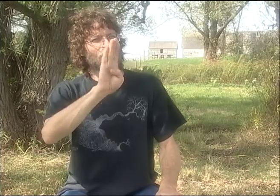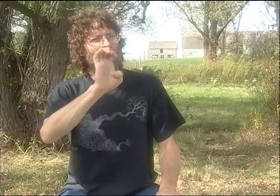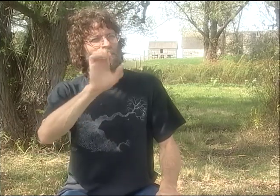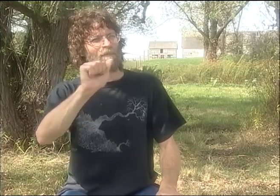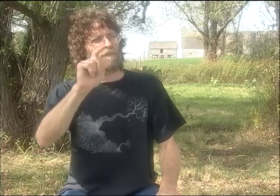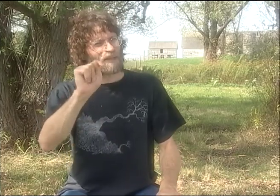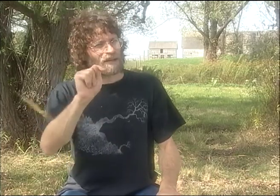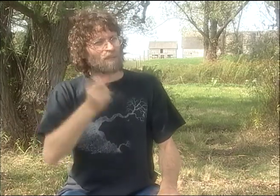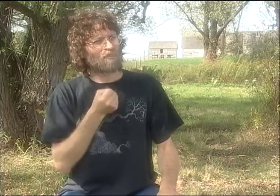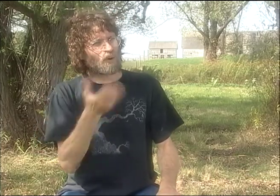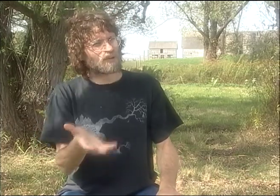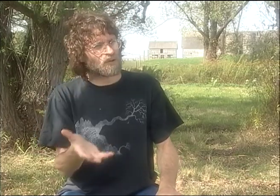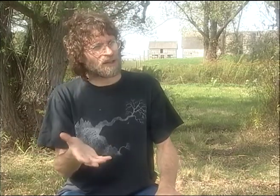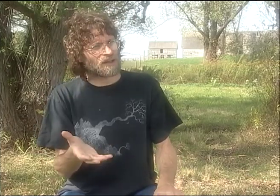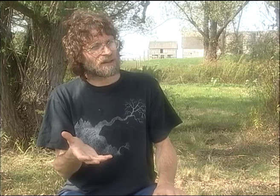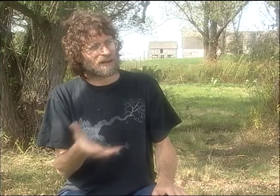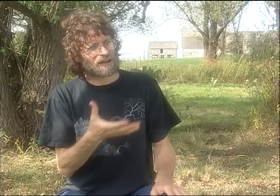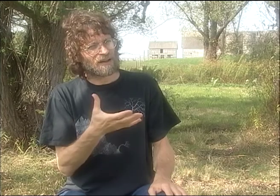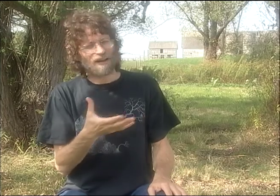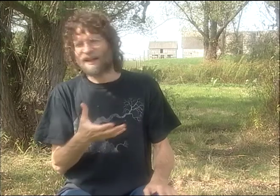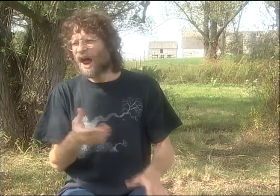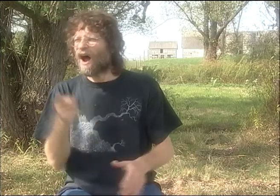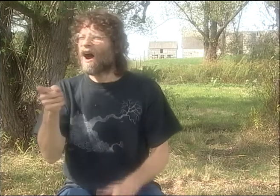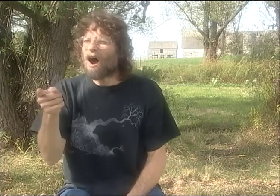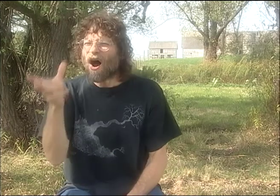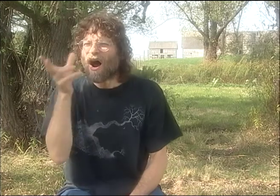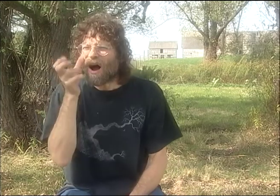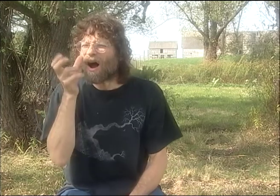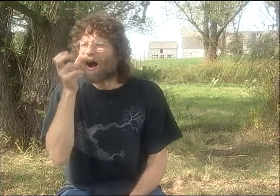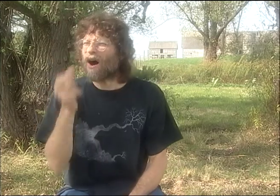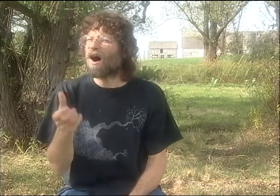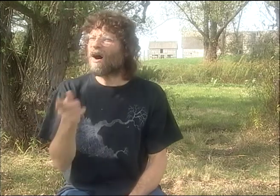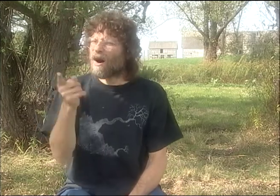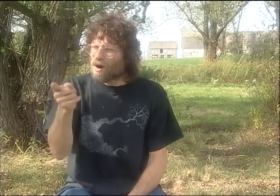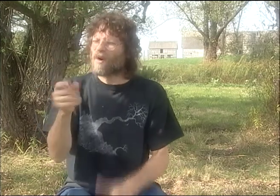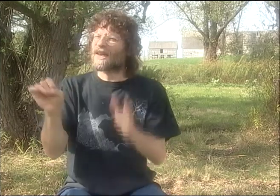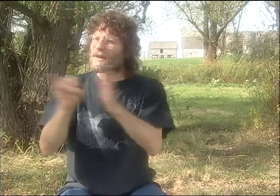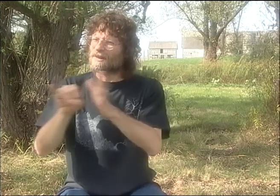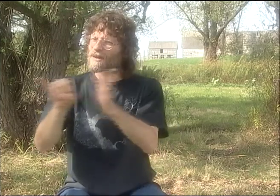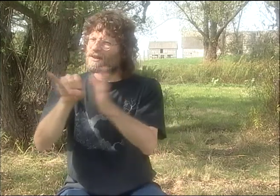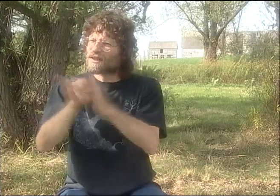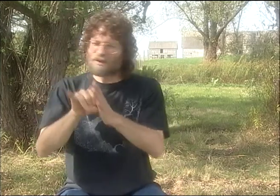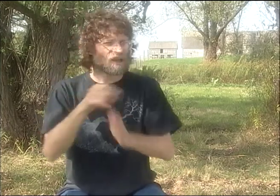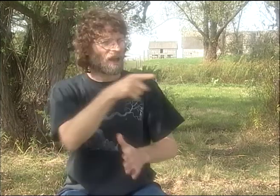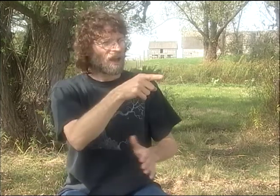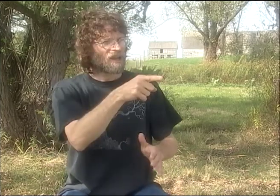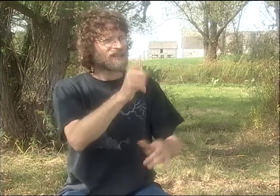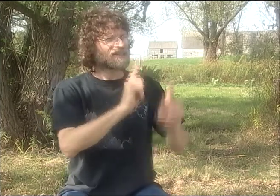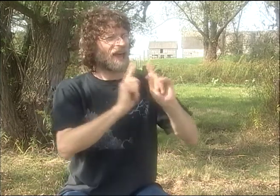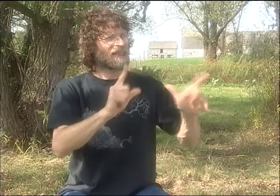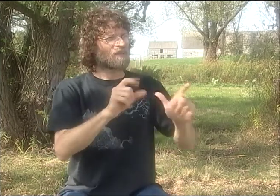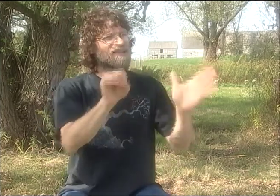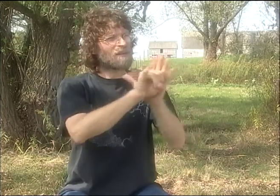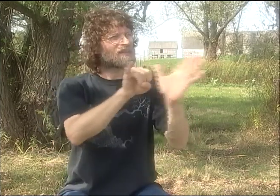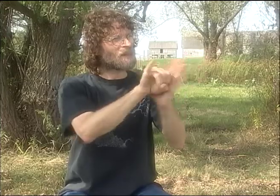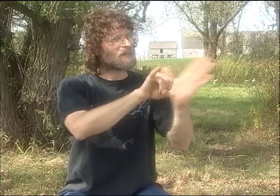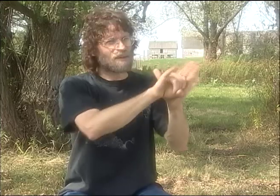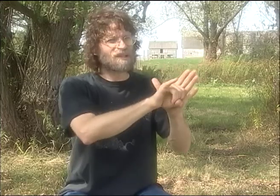OF THE WORDS THAT WERE CREATING THE IMAGES THAT THE HEARING POETS WERE CREATING BECAUSE THAT WAS BEAT POETRY IN A SENSE,